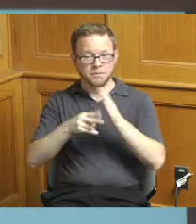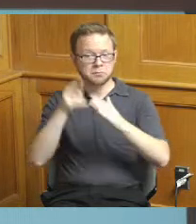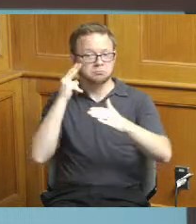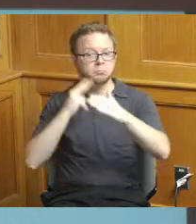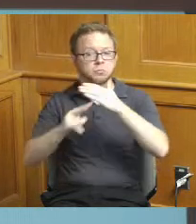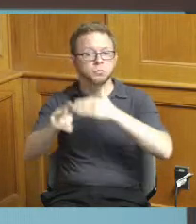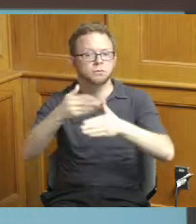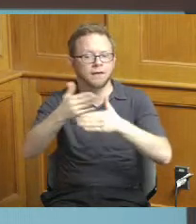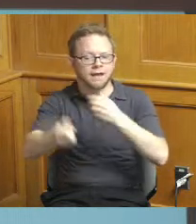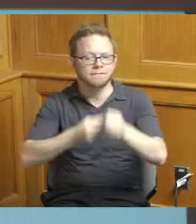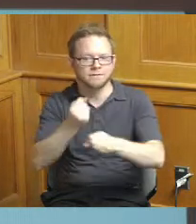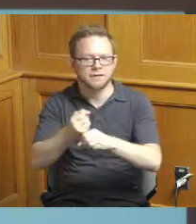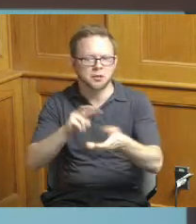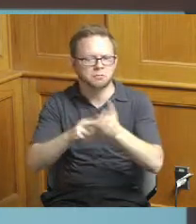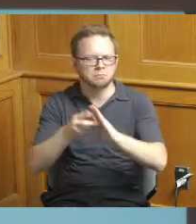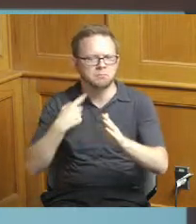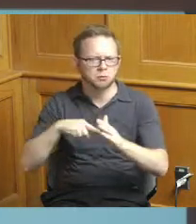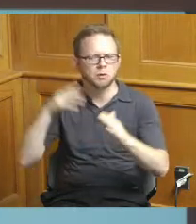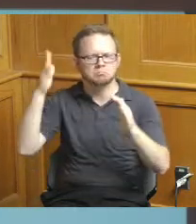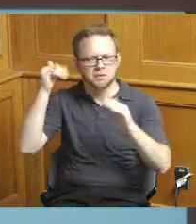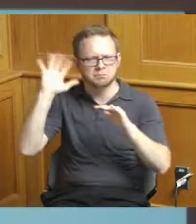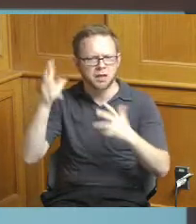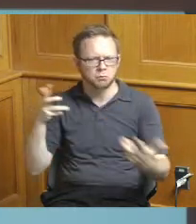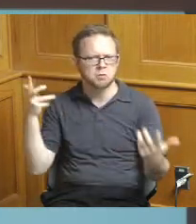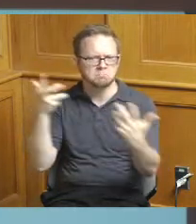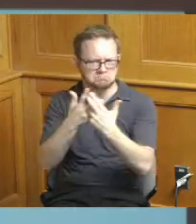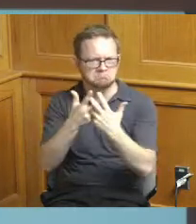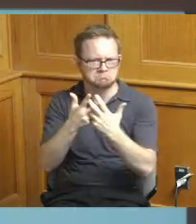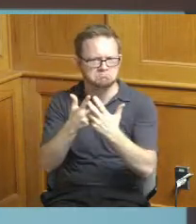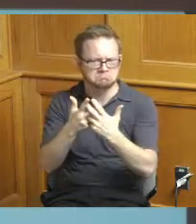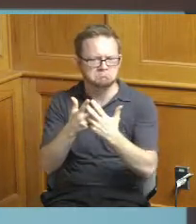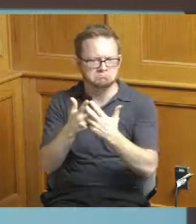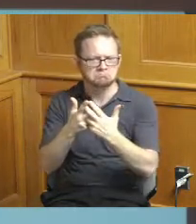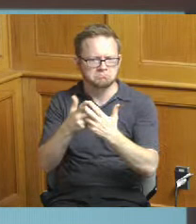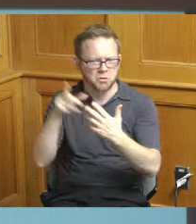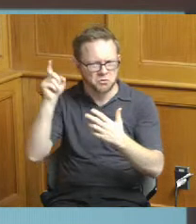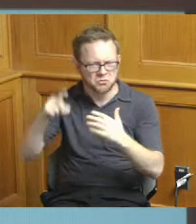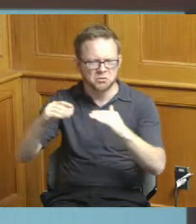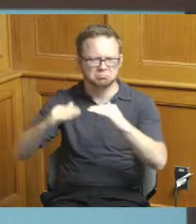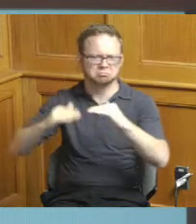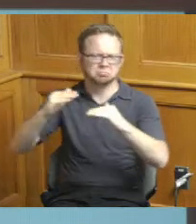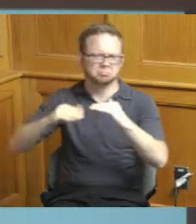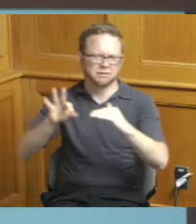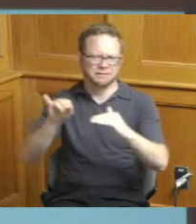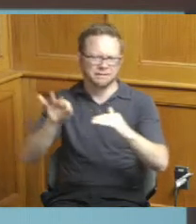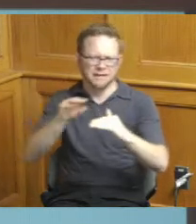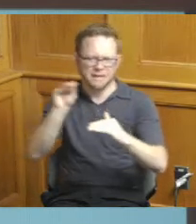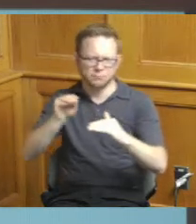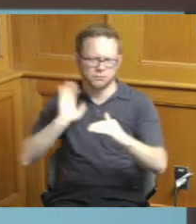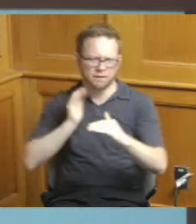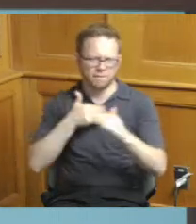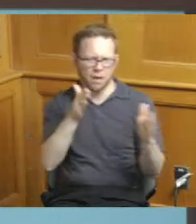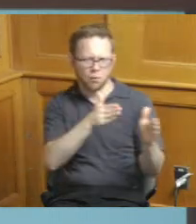target this year to be within the 90 range of our planned cash flow so that would be better than